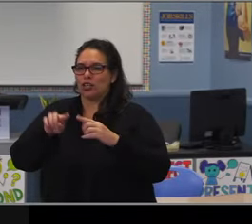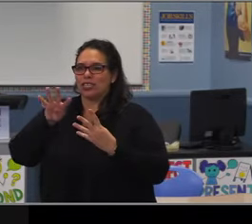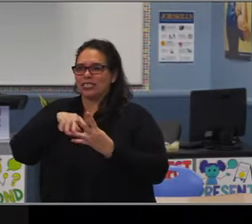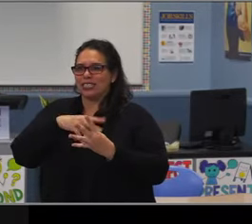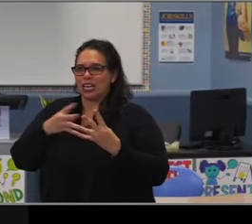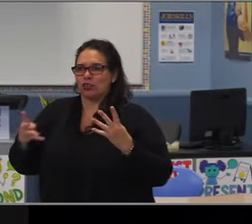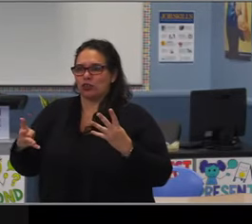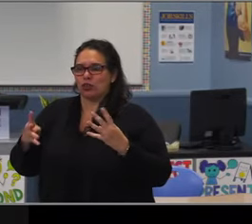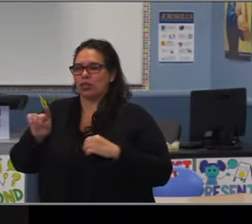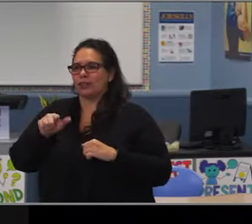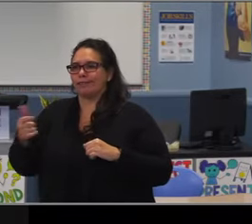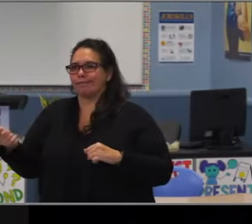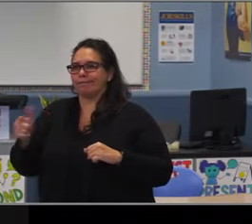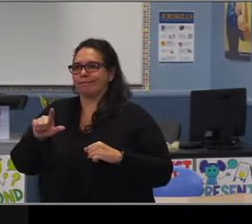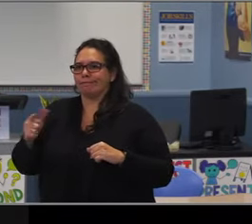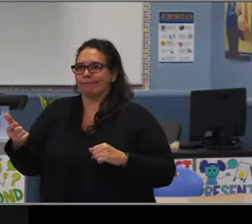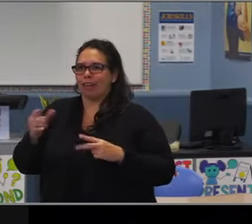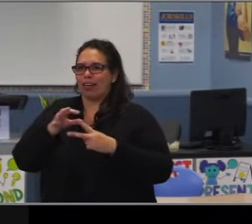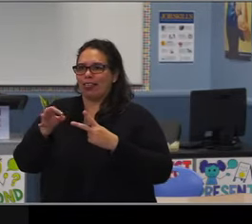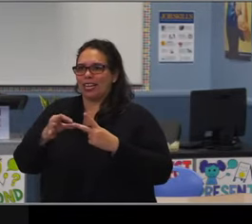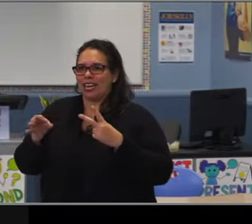action items that we look at at our next board meeting.